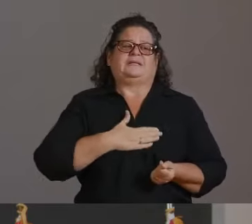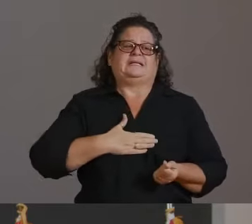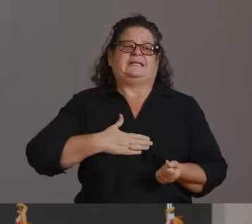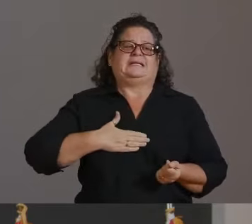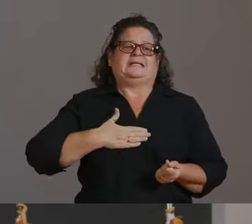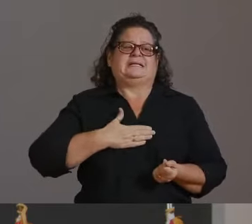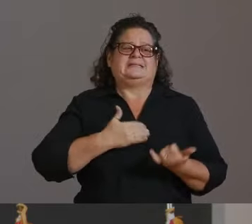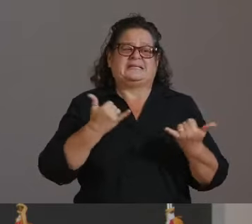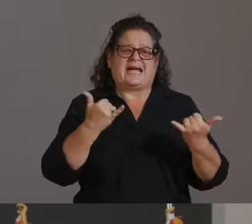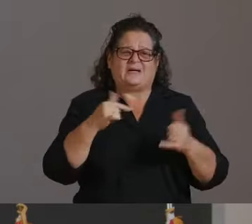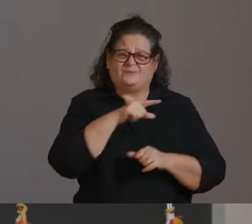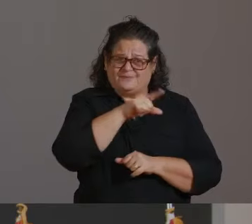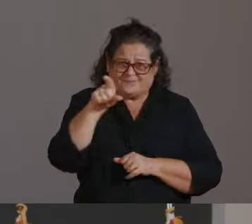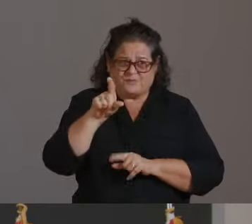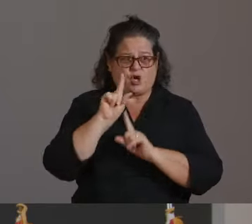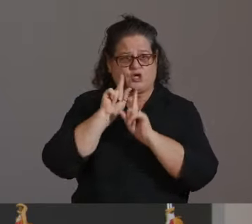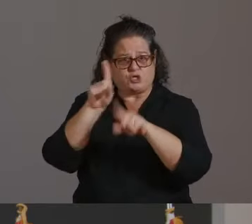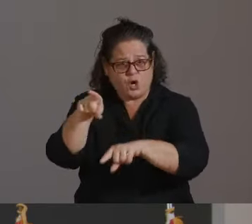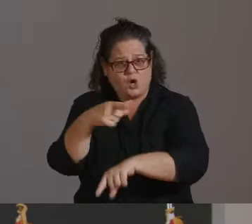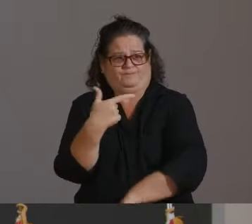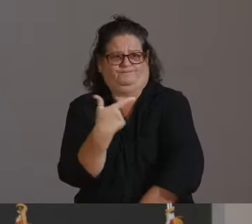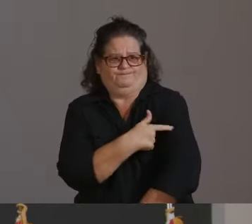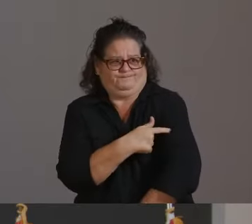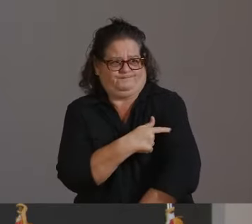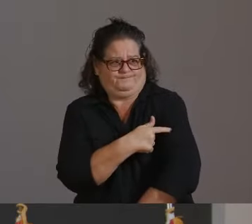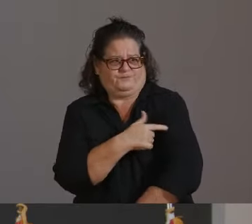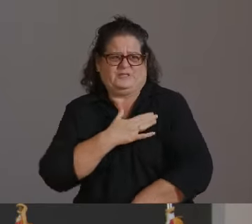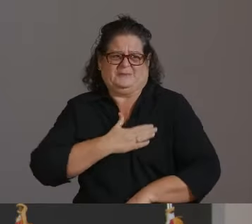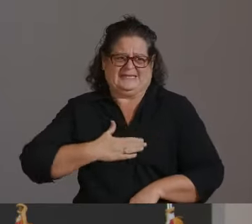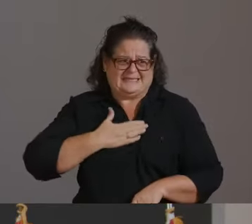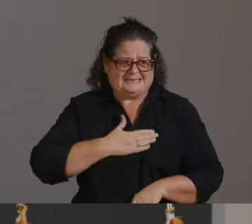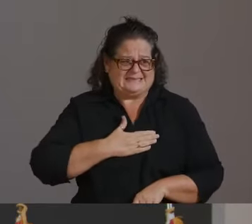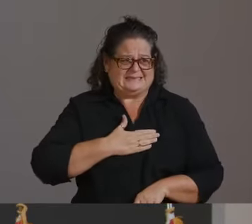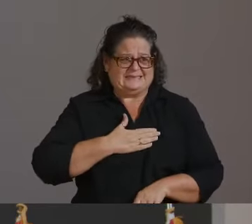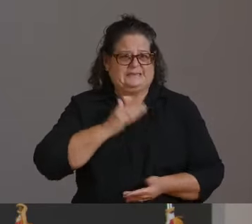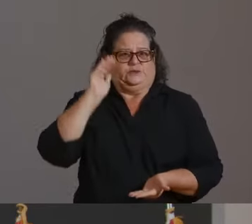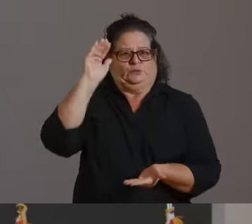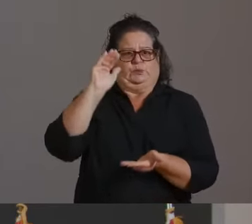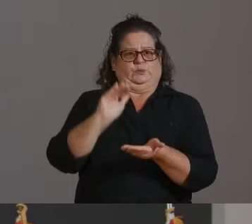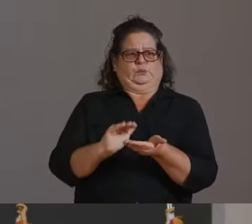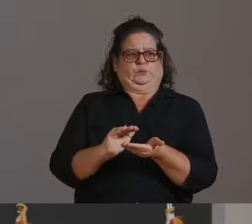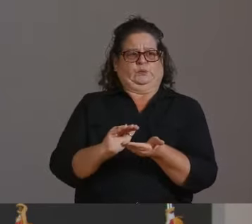IF YOU DO, YOU ARE MUCH LESS LIKELY TO END UP IN ONE OF OUR HOSPITALS.